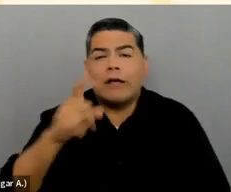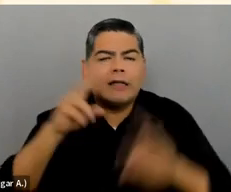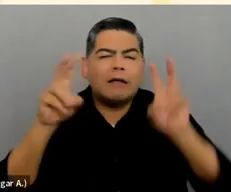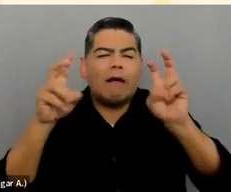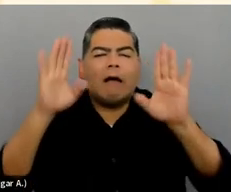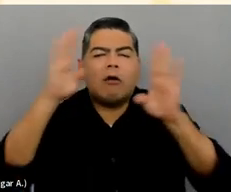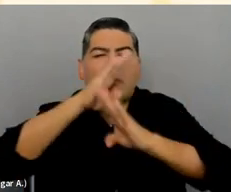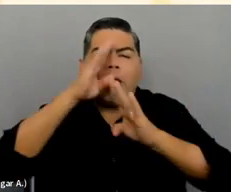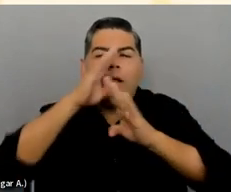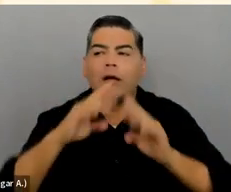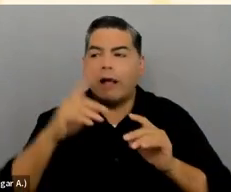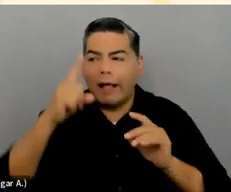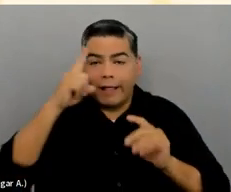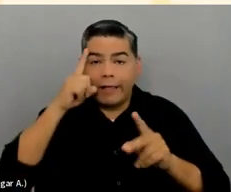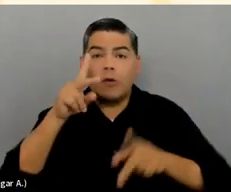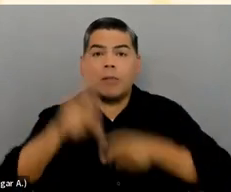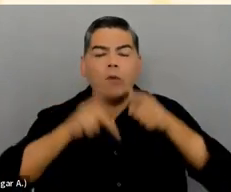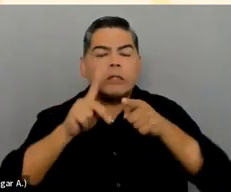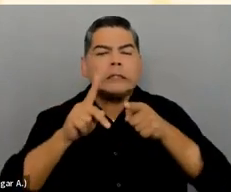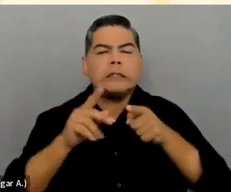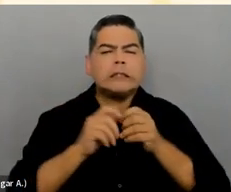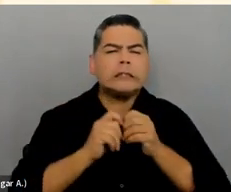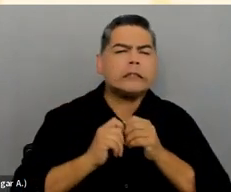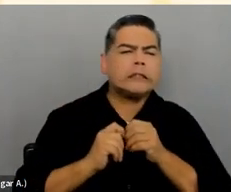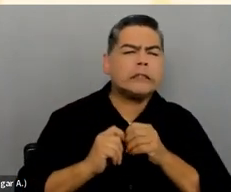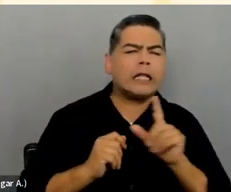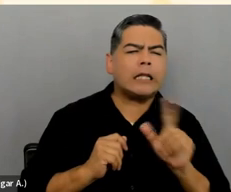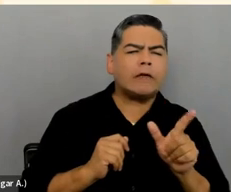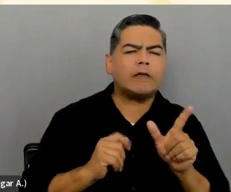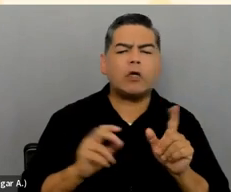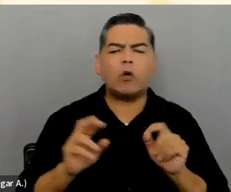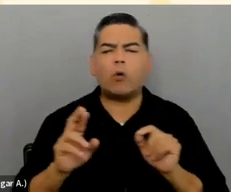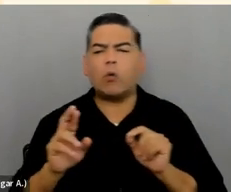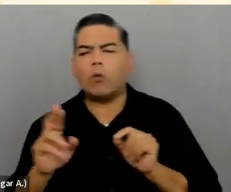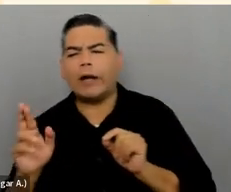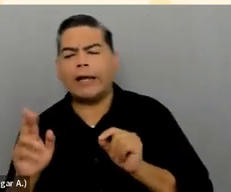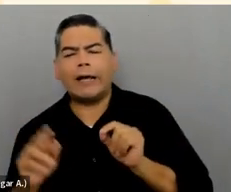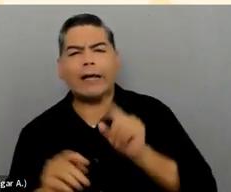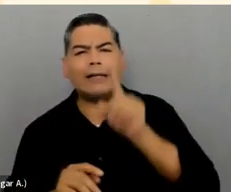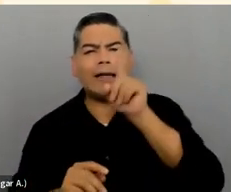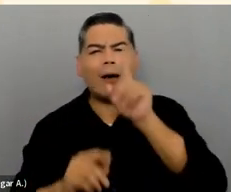I think where people get into trouble when they say things like left and right or top and bottom is that they don't provide